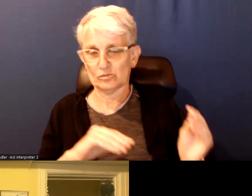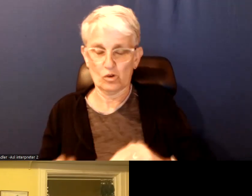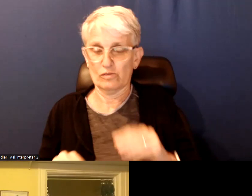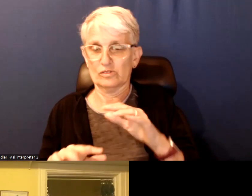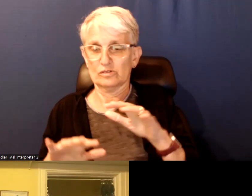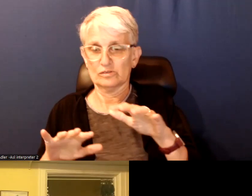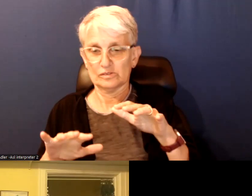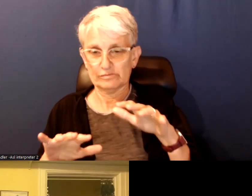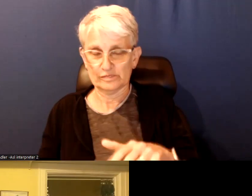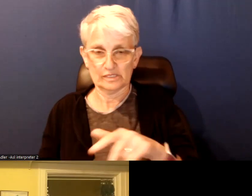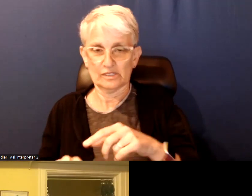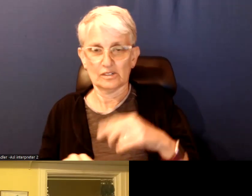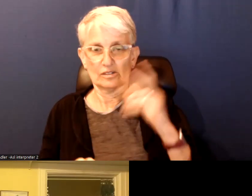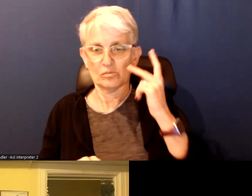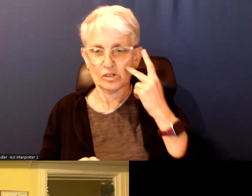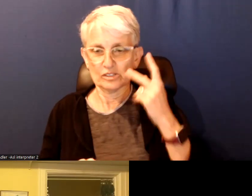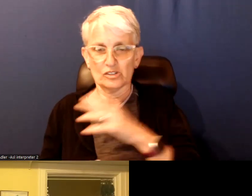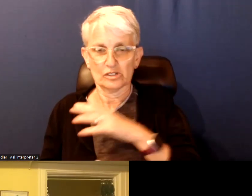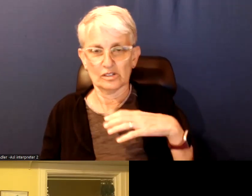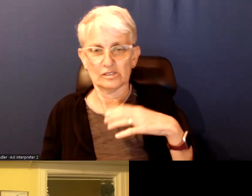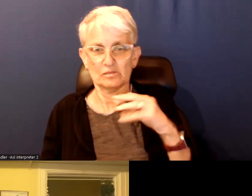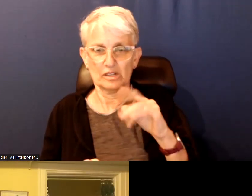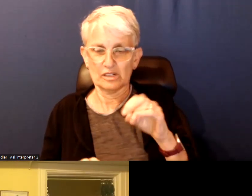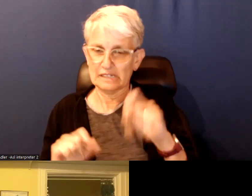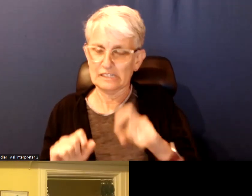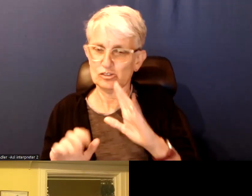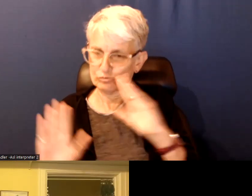Our politicians, our counselors and our mayor needs to pay attention to that.